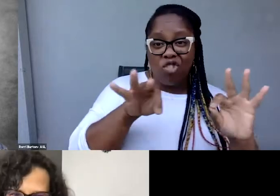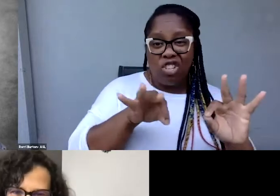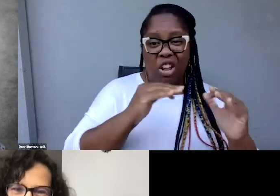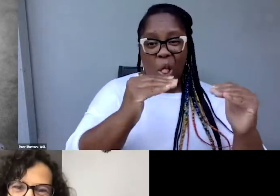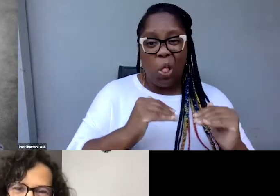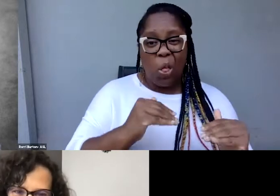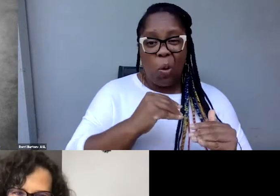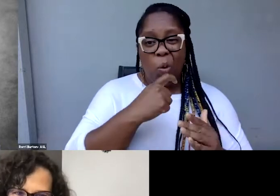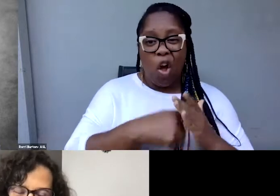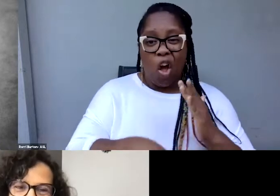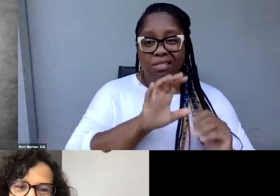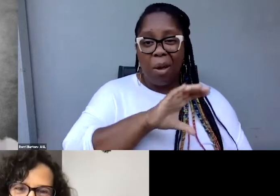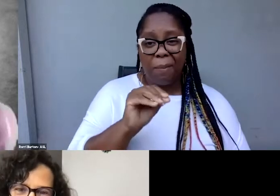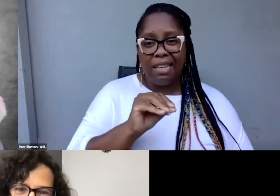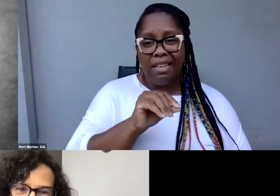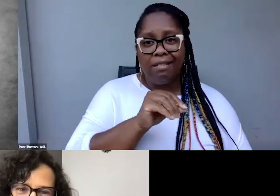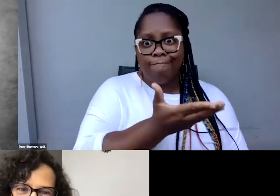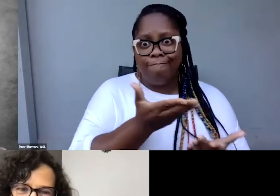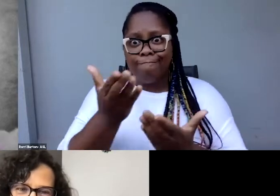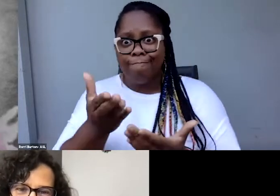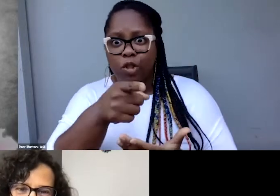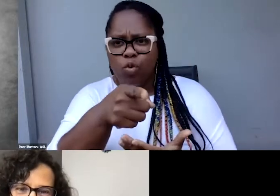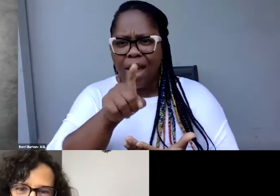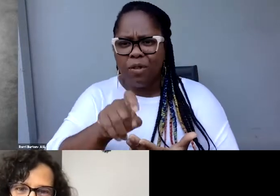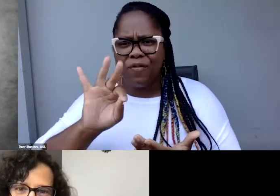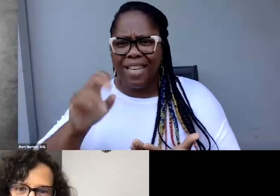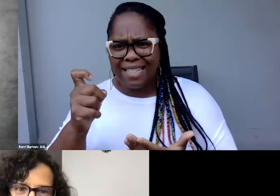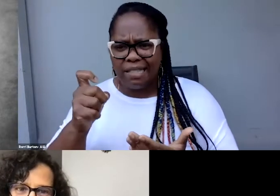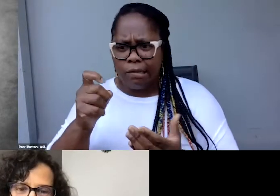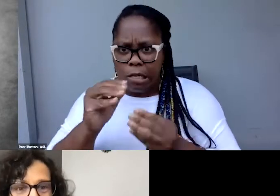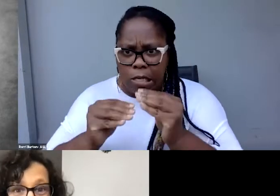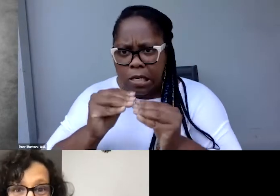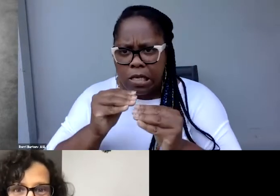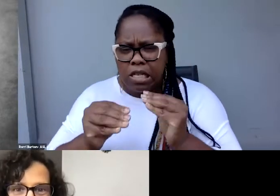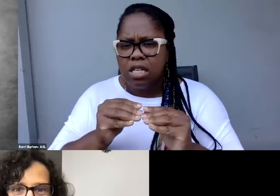And I'm curious, how do you evaluate captions when you see them?